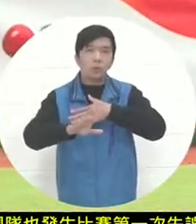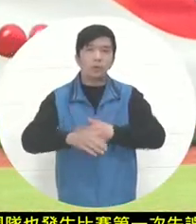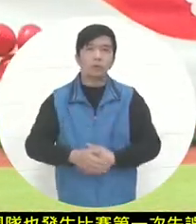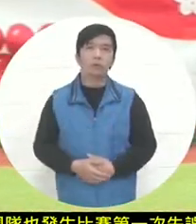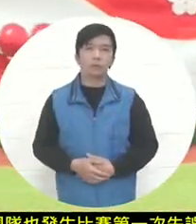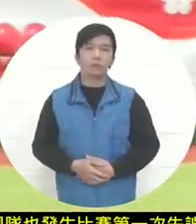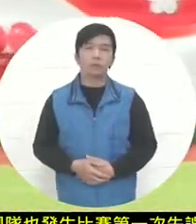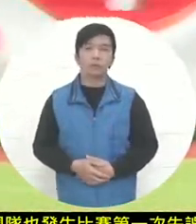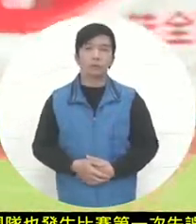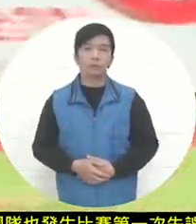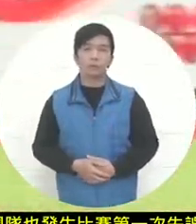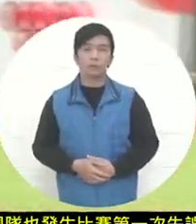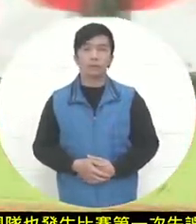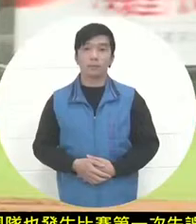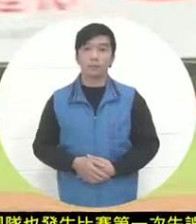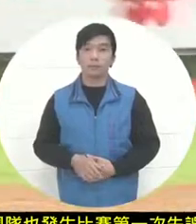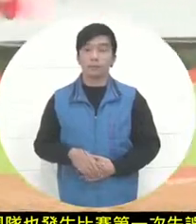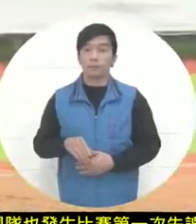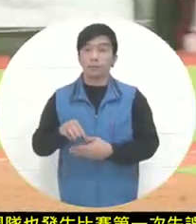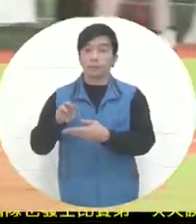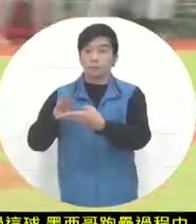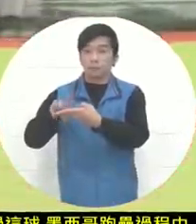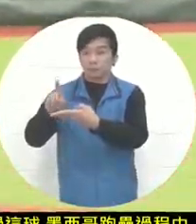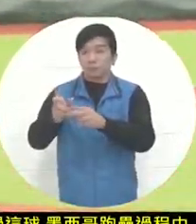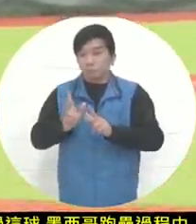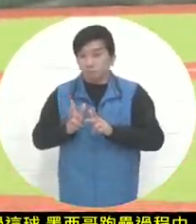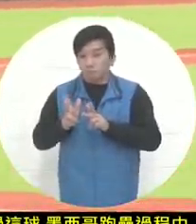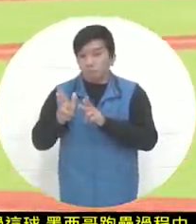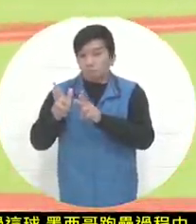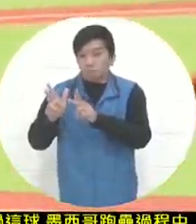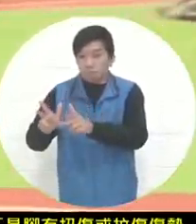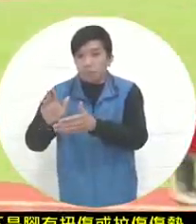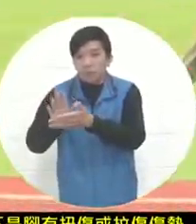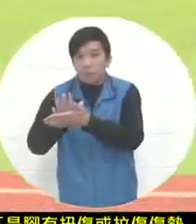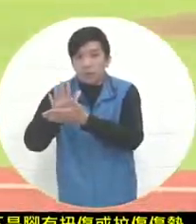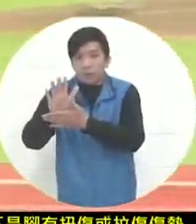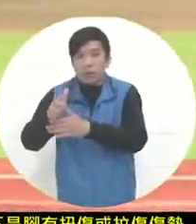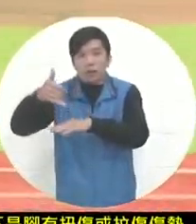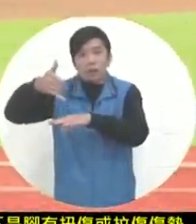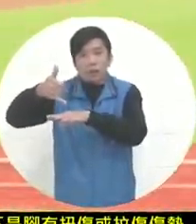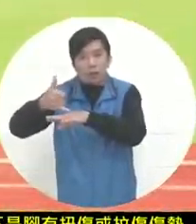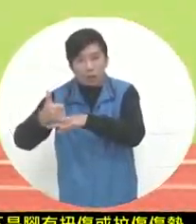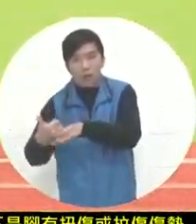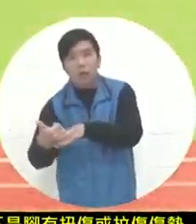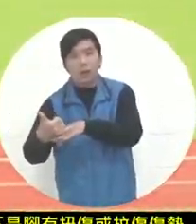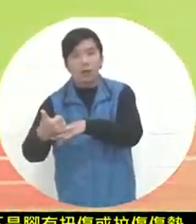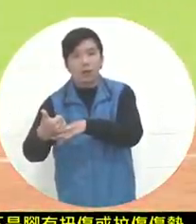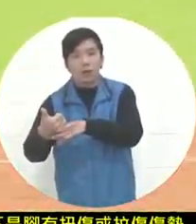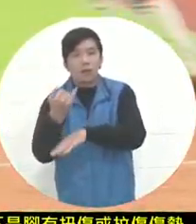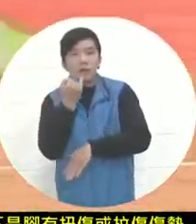Just after running past first base, I fell to the ground. Wow, I may not have stepped firmly here.